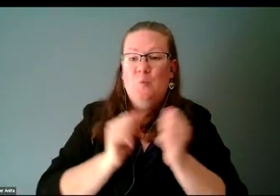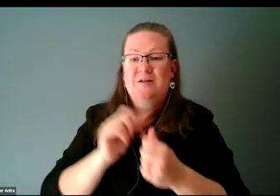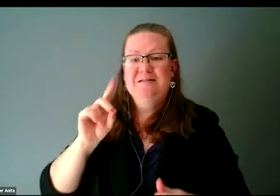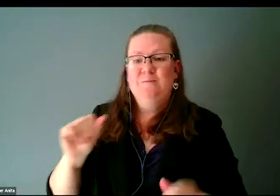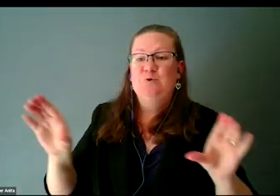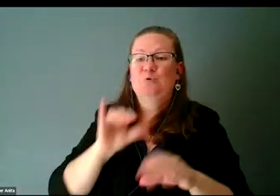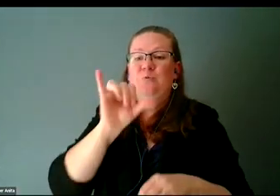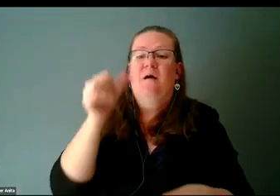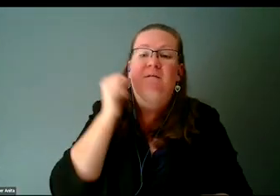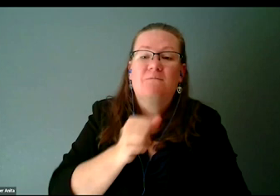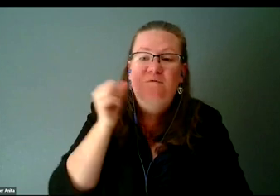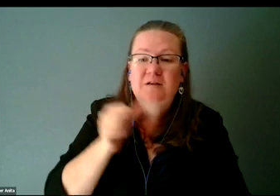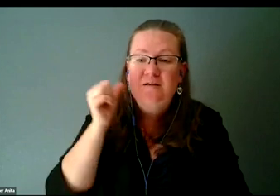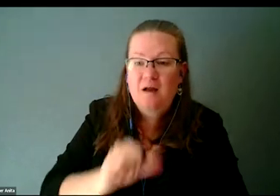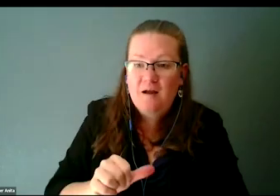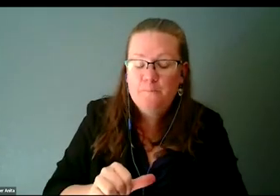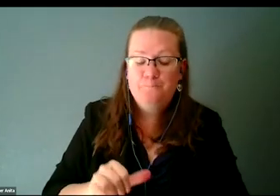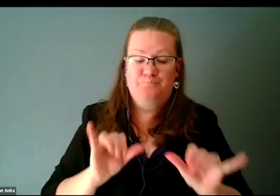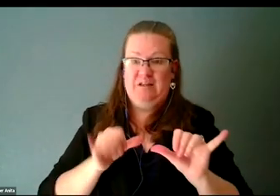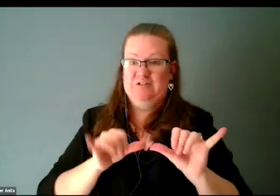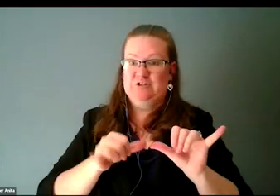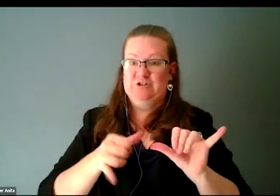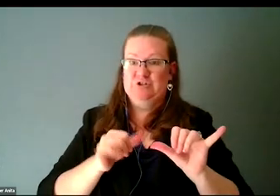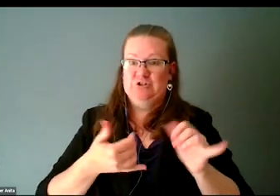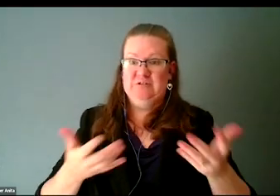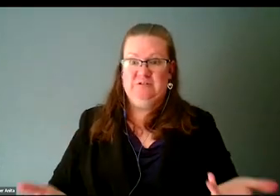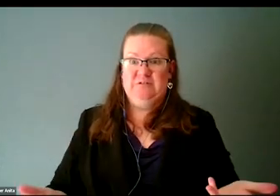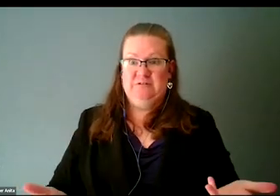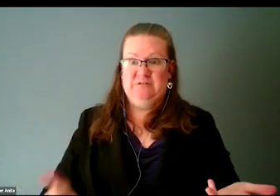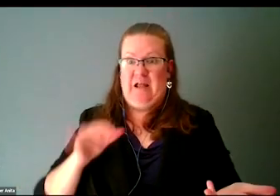Engineering that's coming up with stuff.